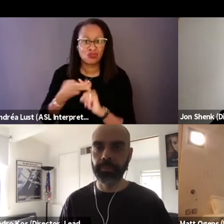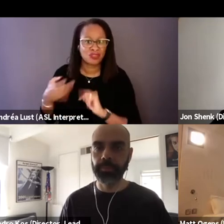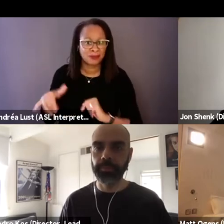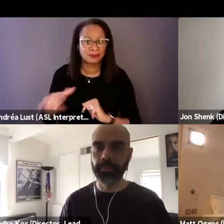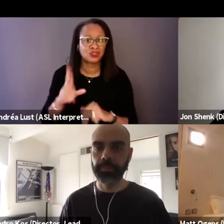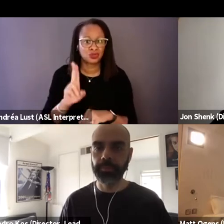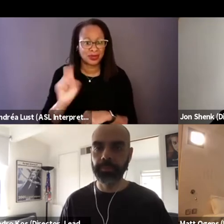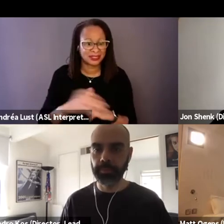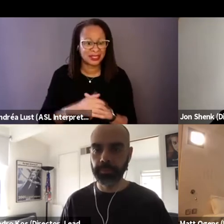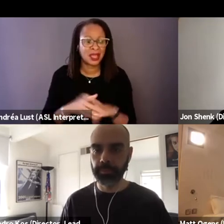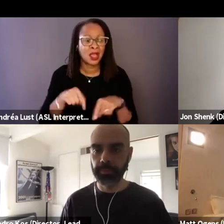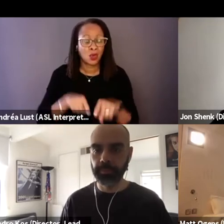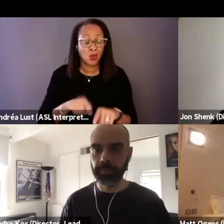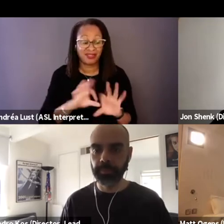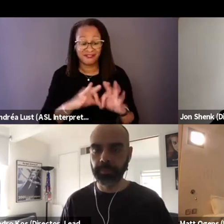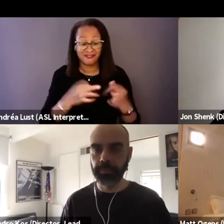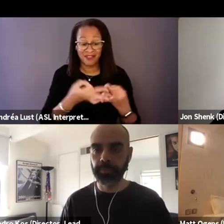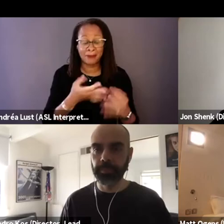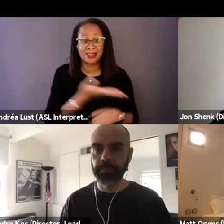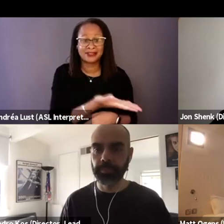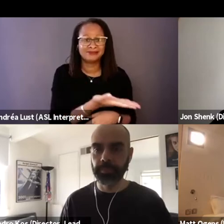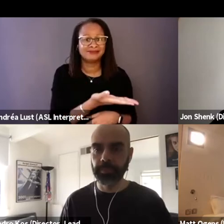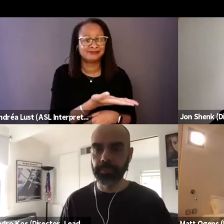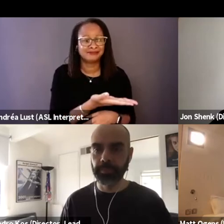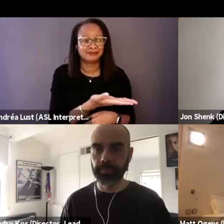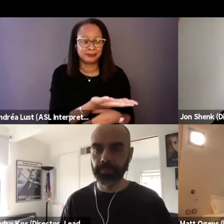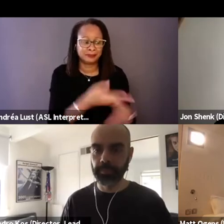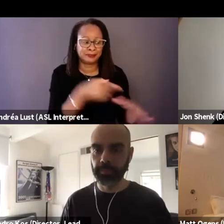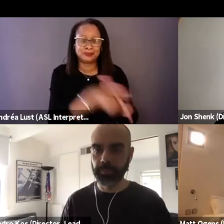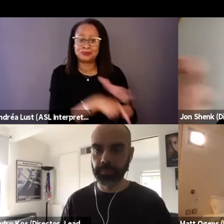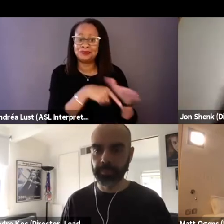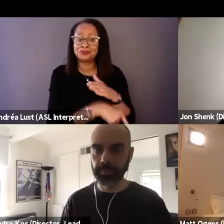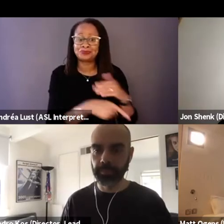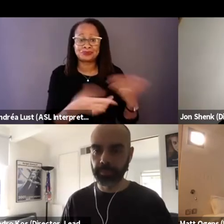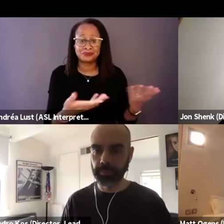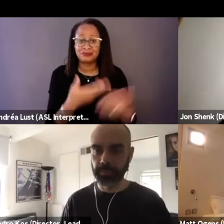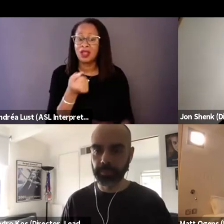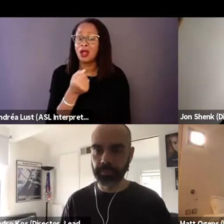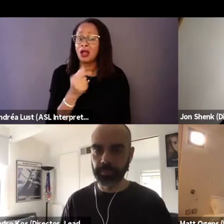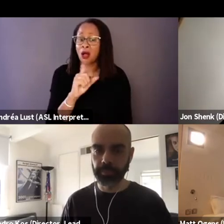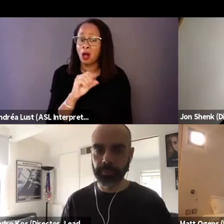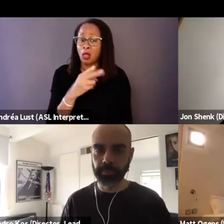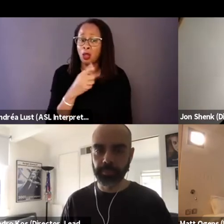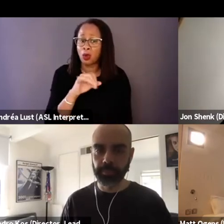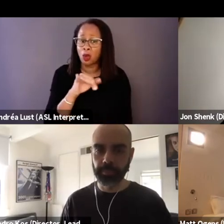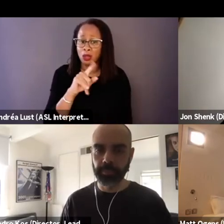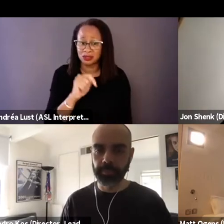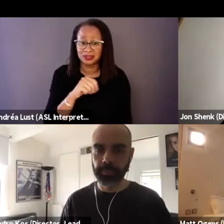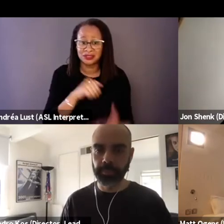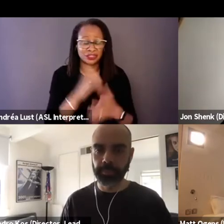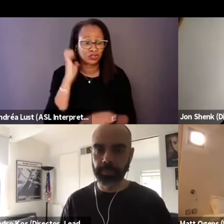while their family has been murdered in the Holocaust in Europe, all in the same time.